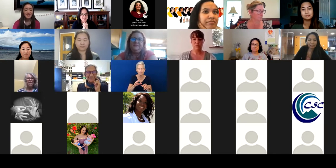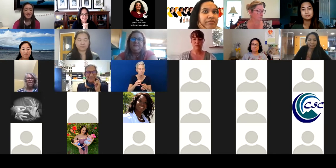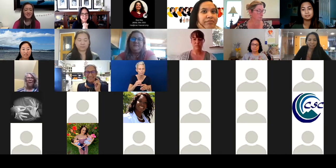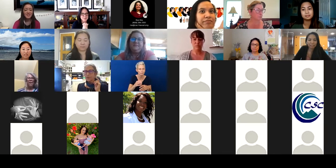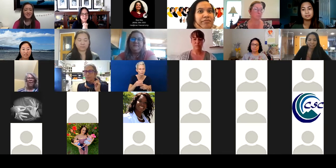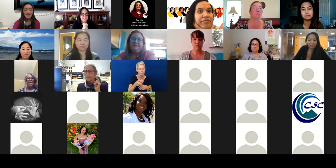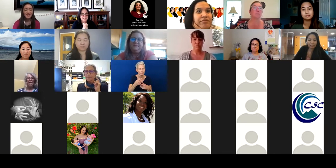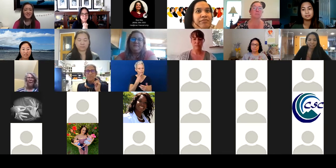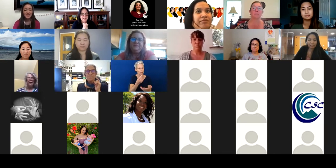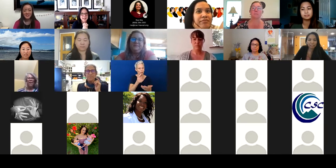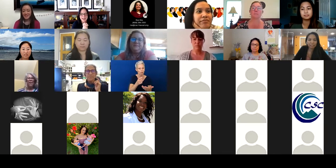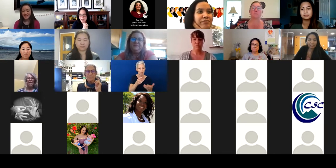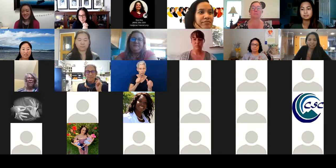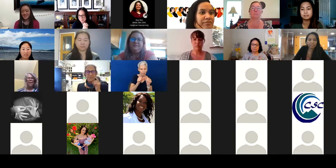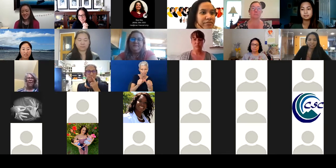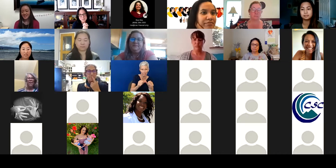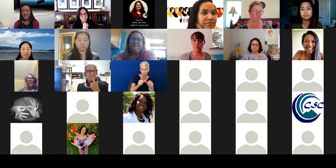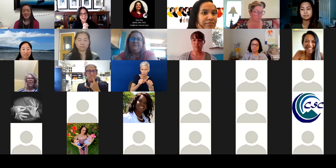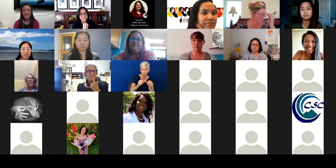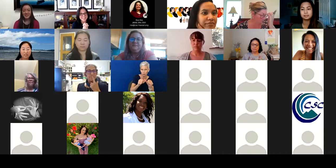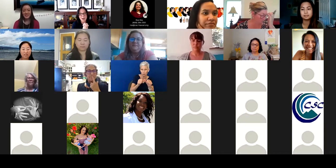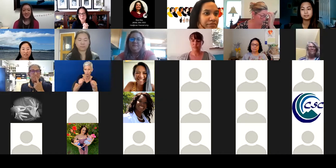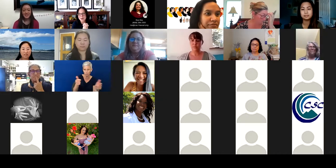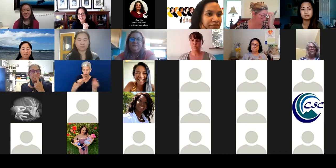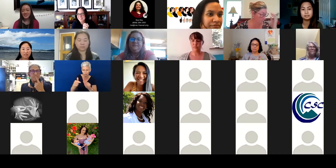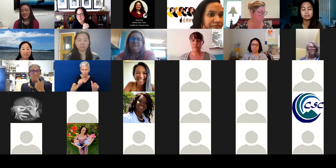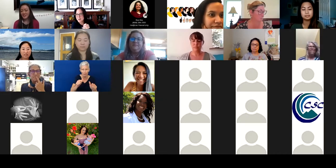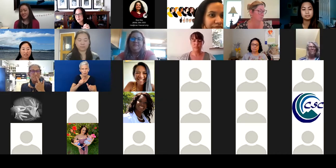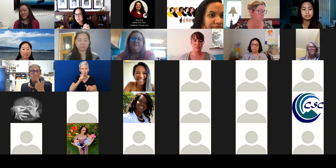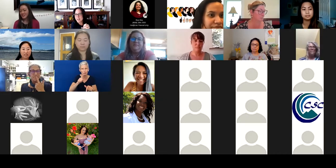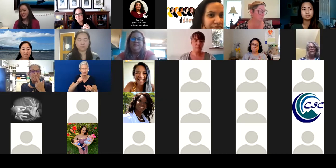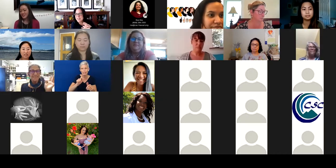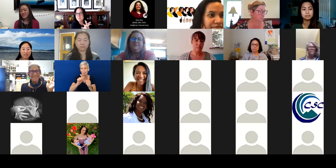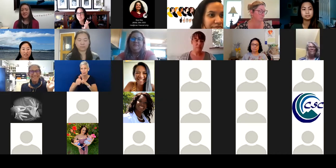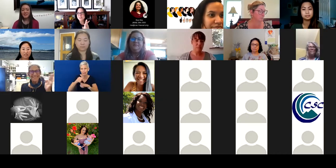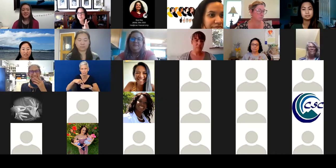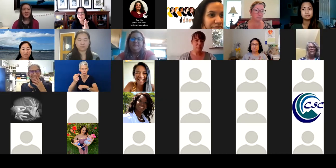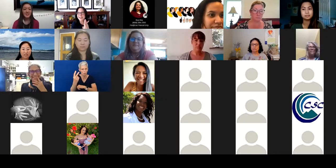continue using this, but I took you past the hour. I saw a lot of people left. Make sure you check